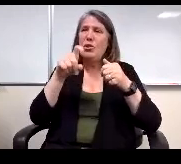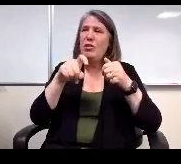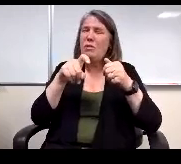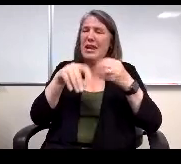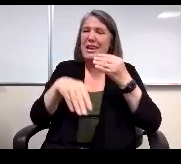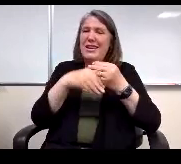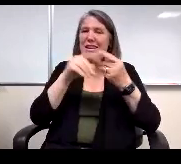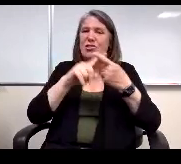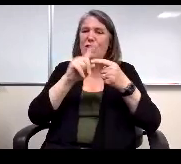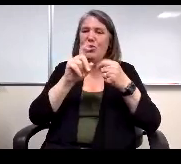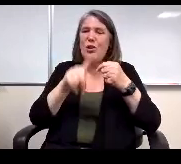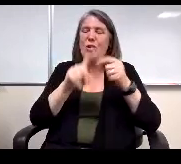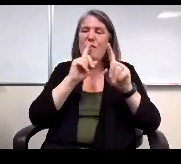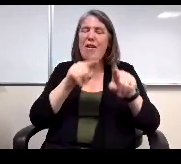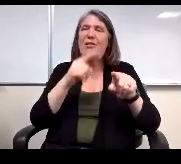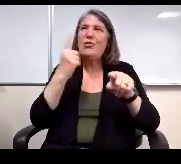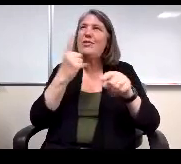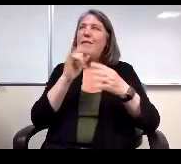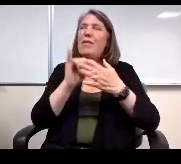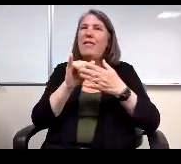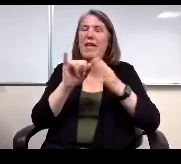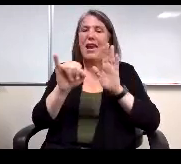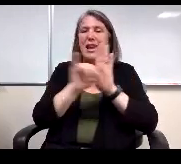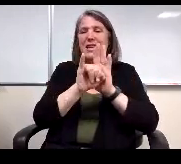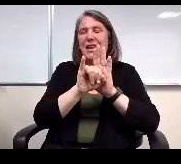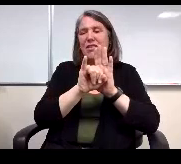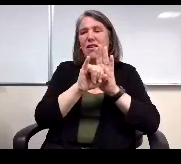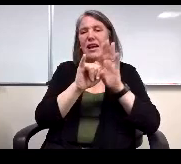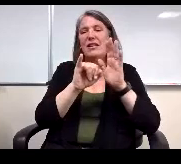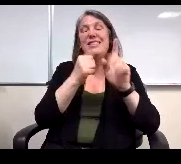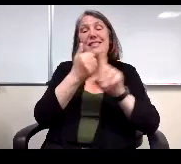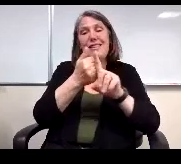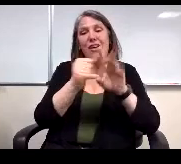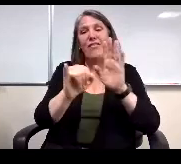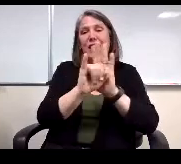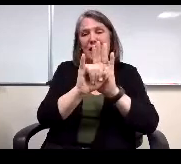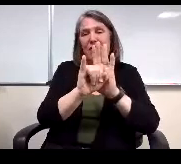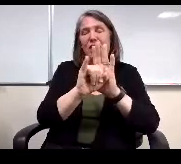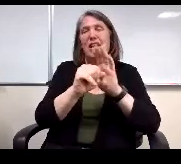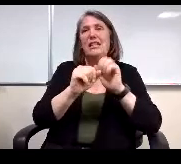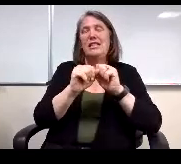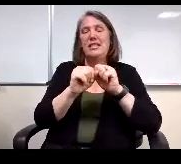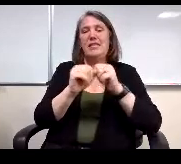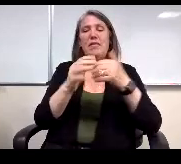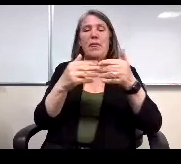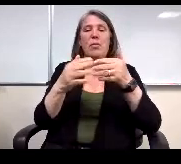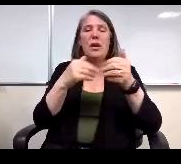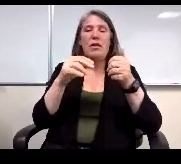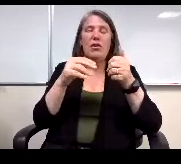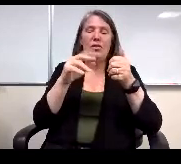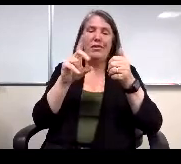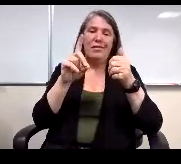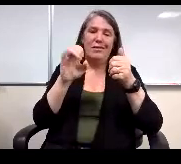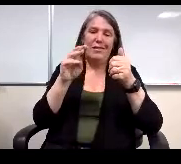addition to the questions to answer. Something that identifies self identifies them. Whatever demographic we would want to ask about, yeah,